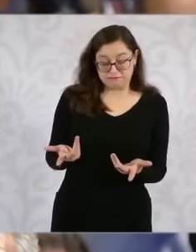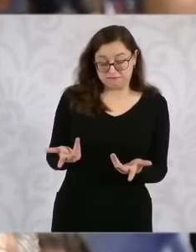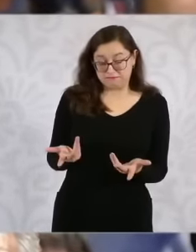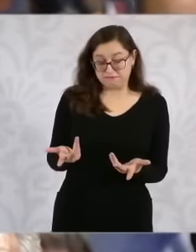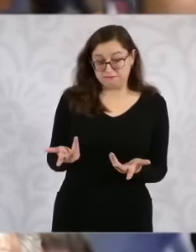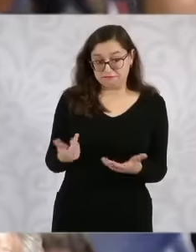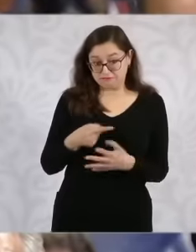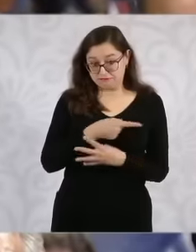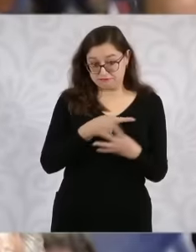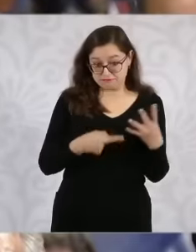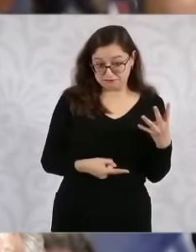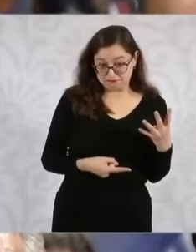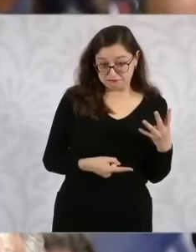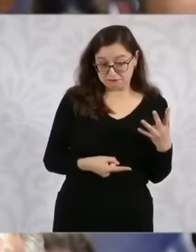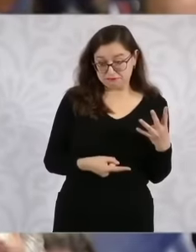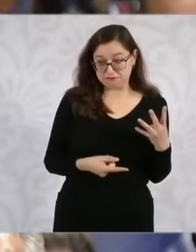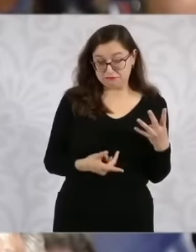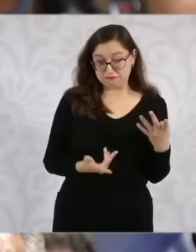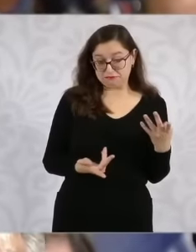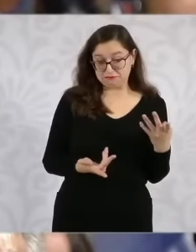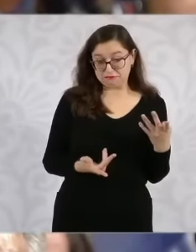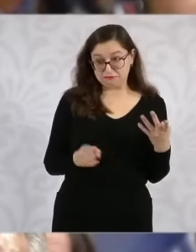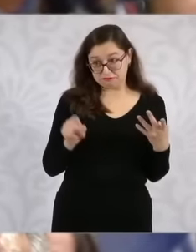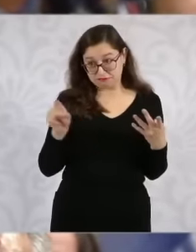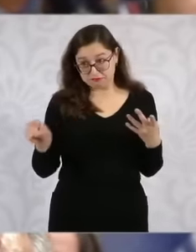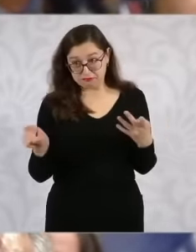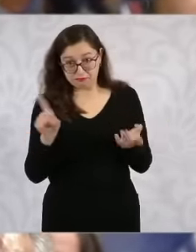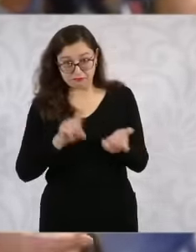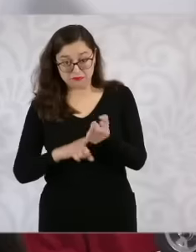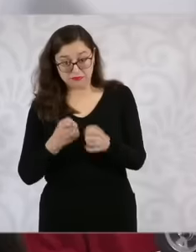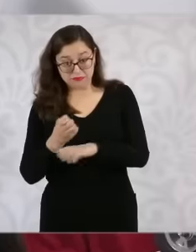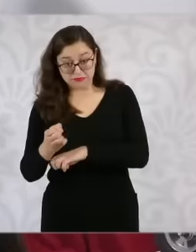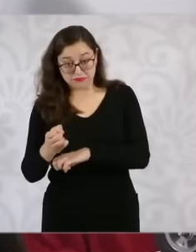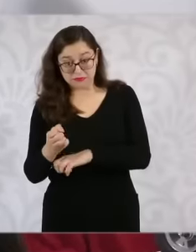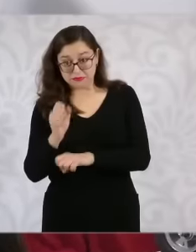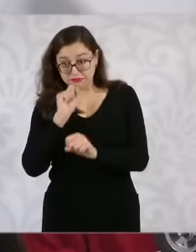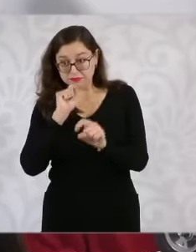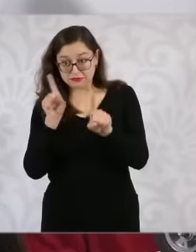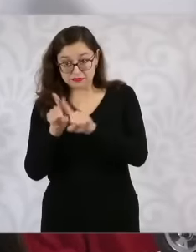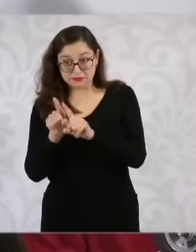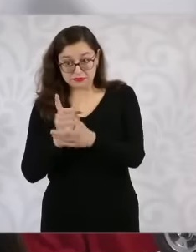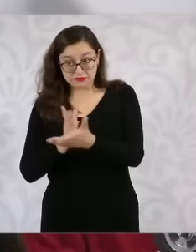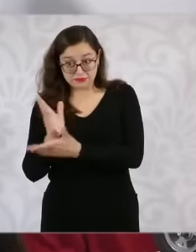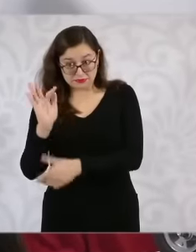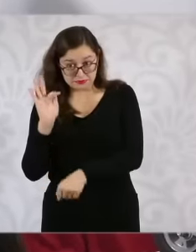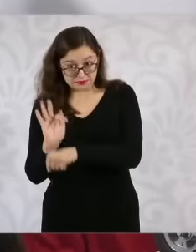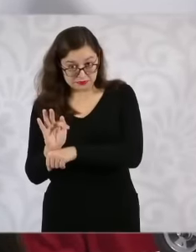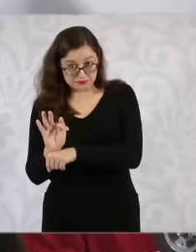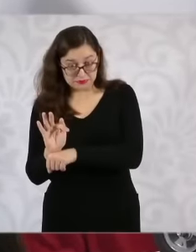have a scope for avoid this type of events, such as the one that happened with the mayor of